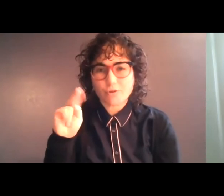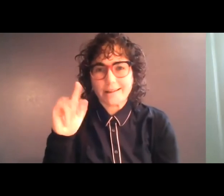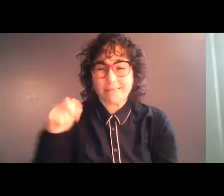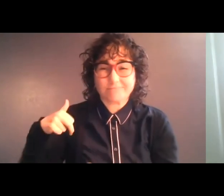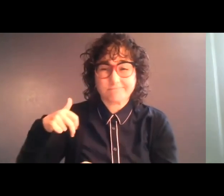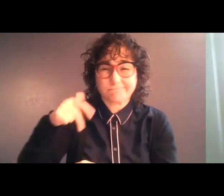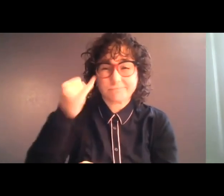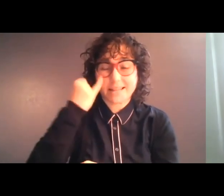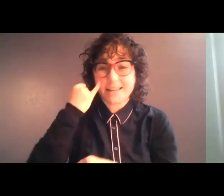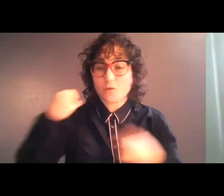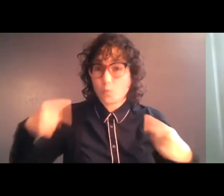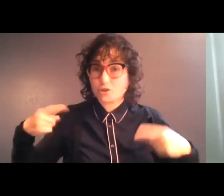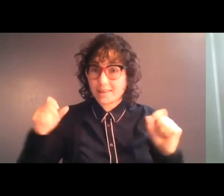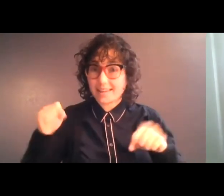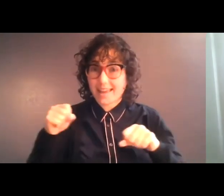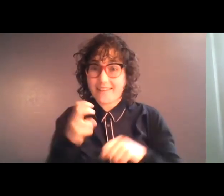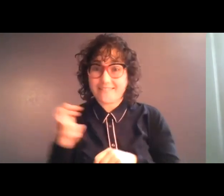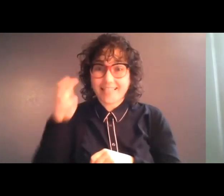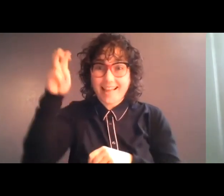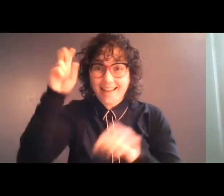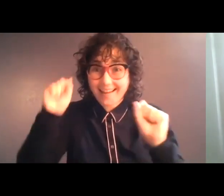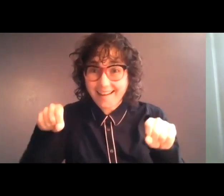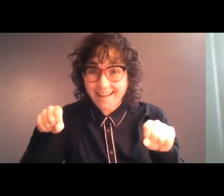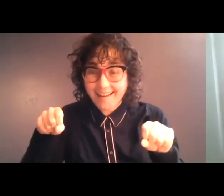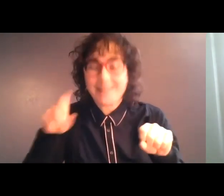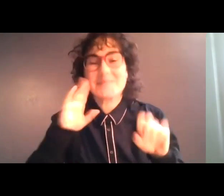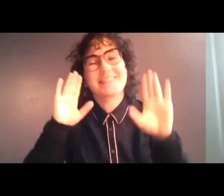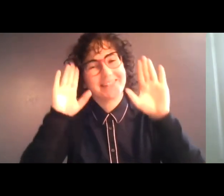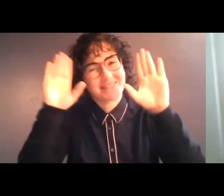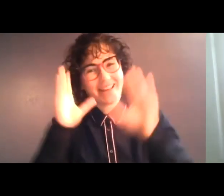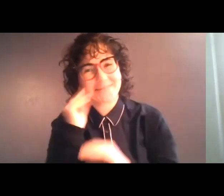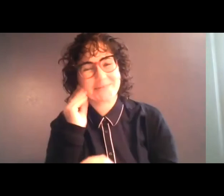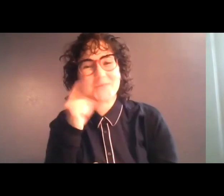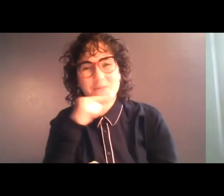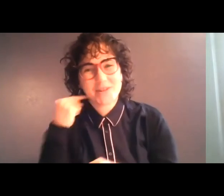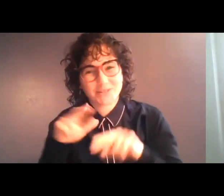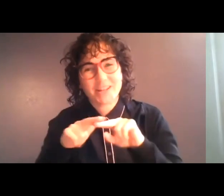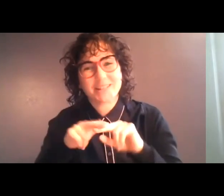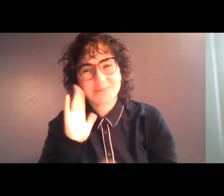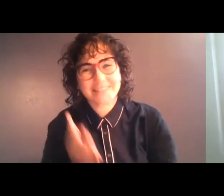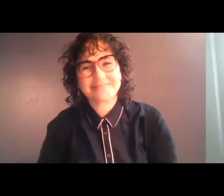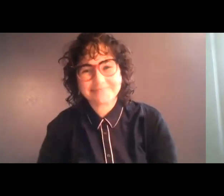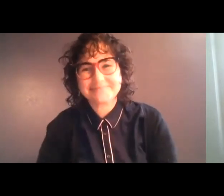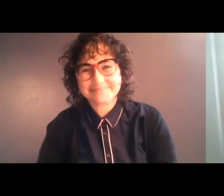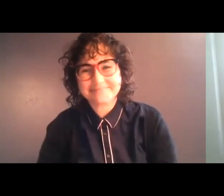that can also fly, you'll have a great experience Russian trains.